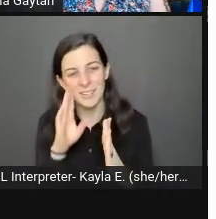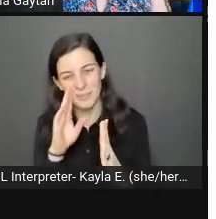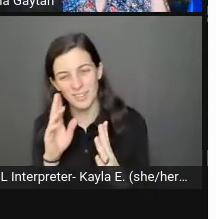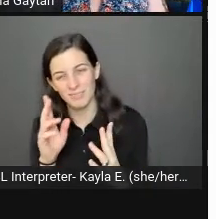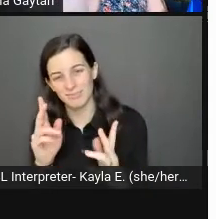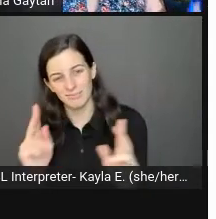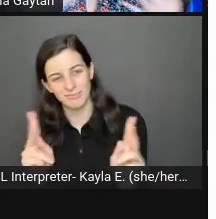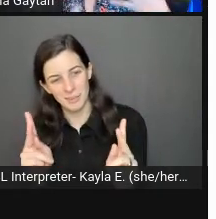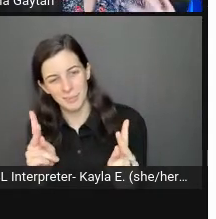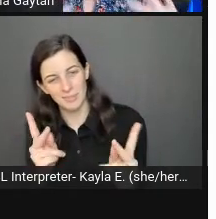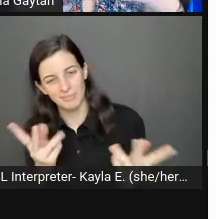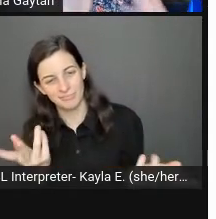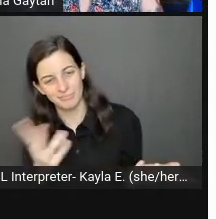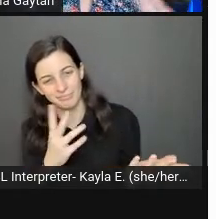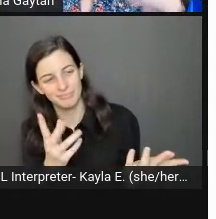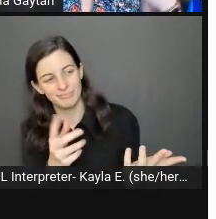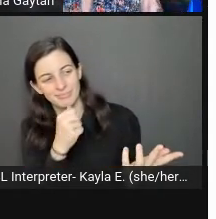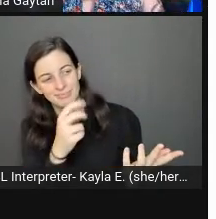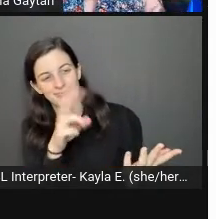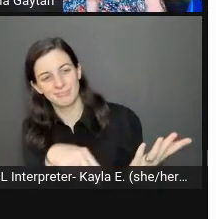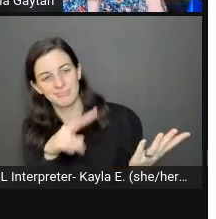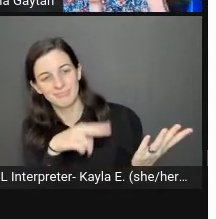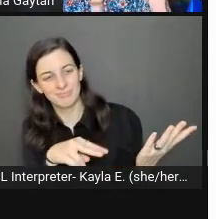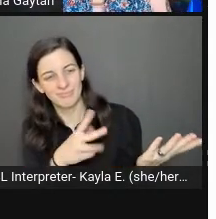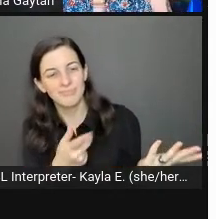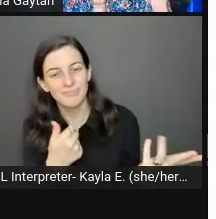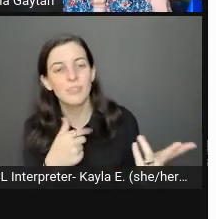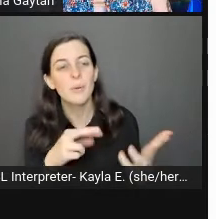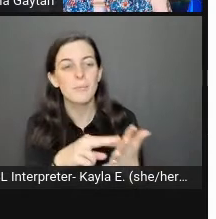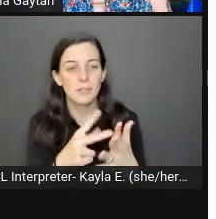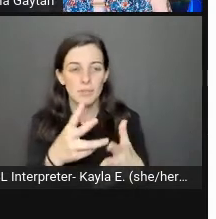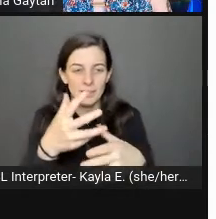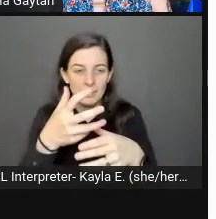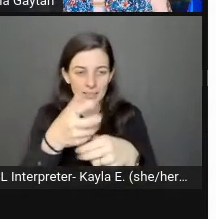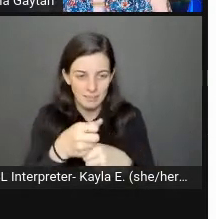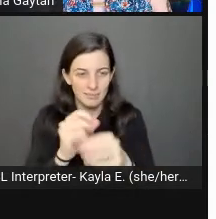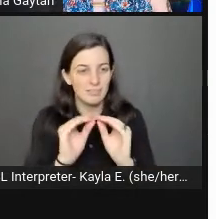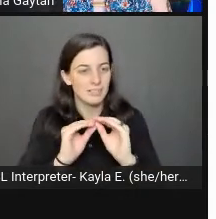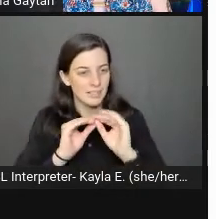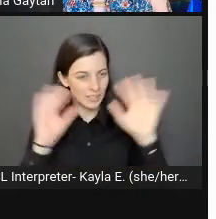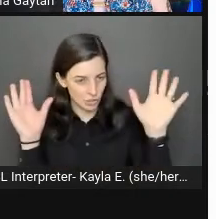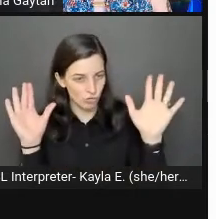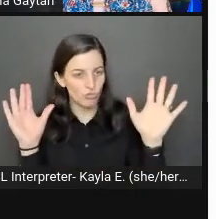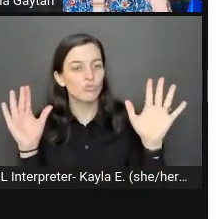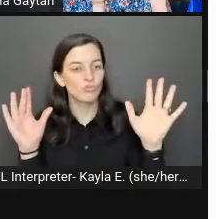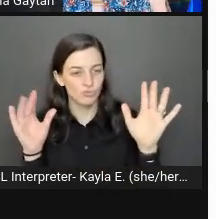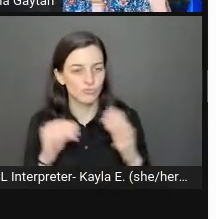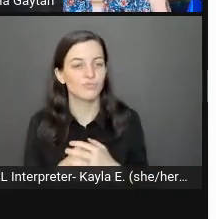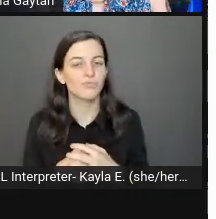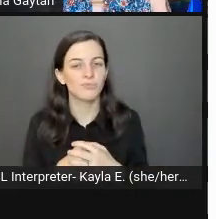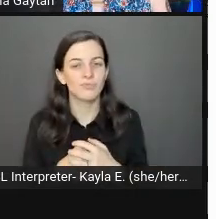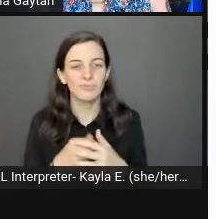Just try to be really clear, concise, get to the point, and try not to be ambiguous.